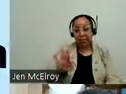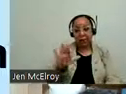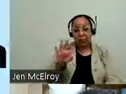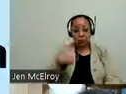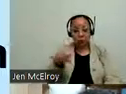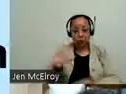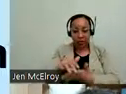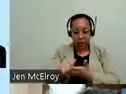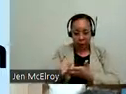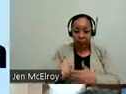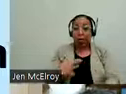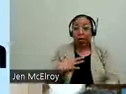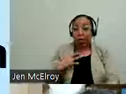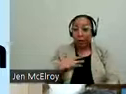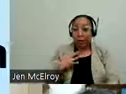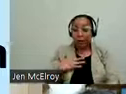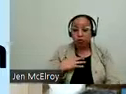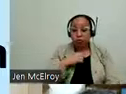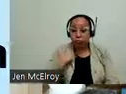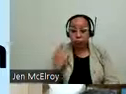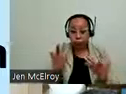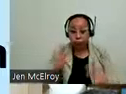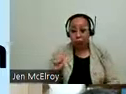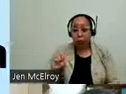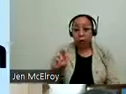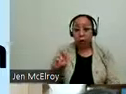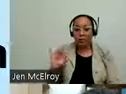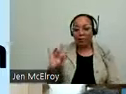engagement. The salary is 67,944. The application deadline is August 8,